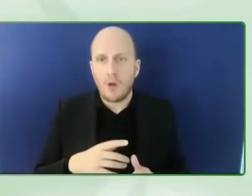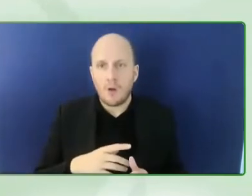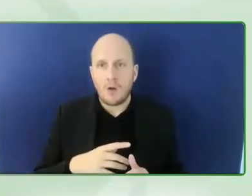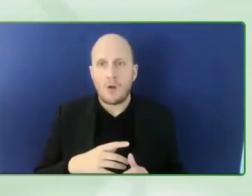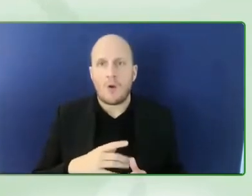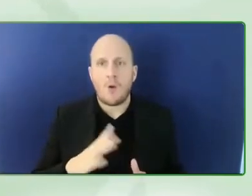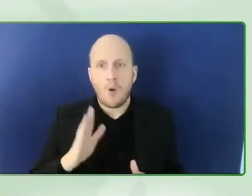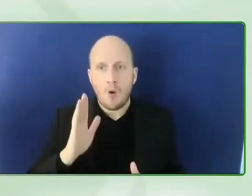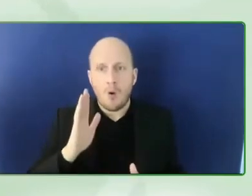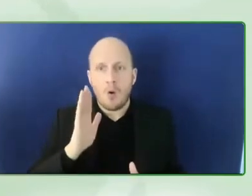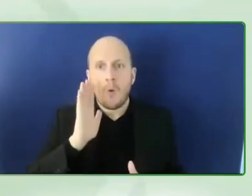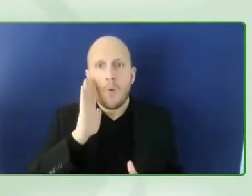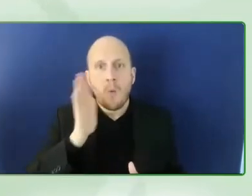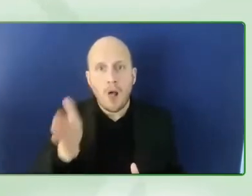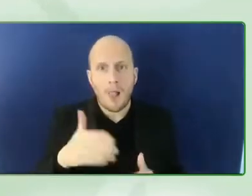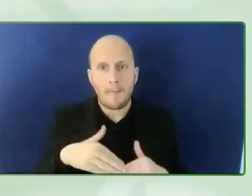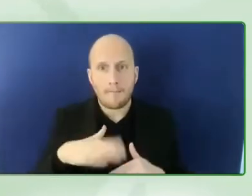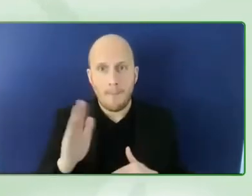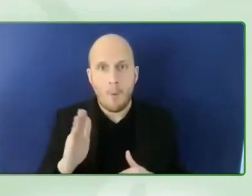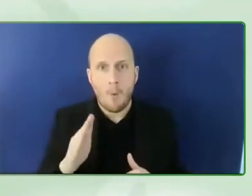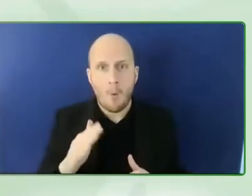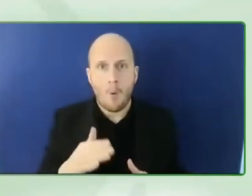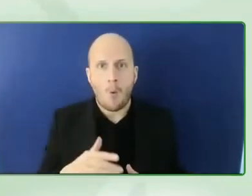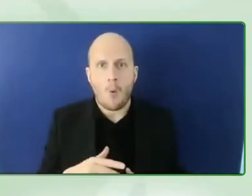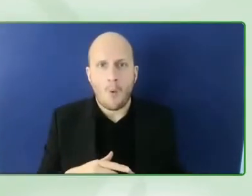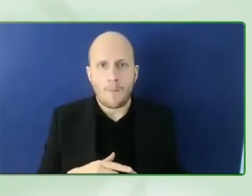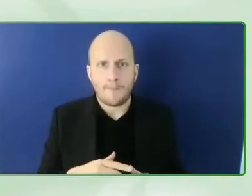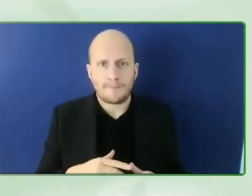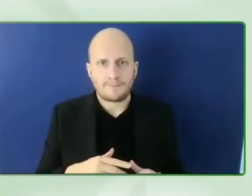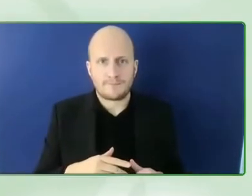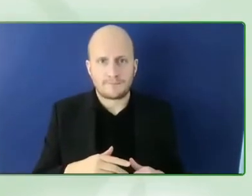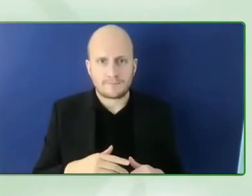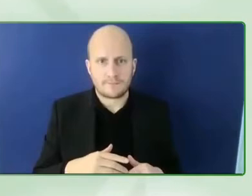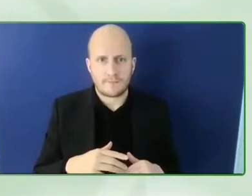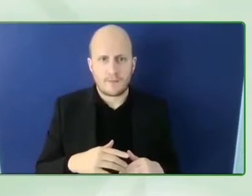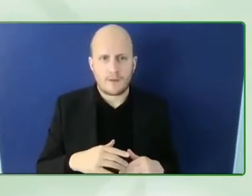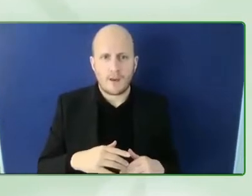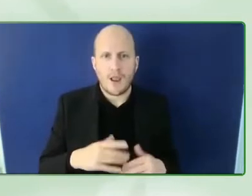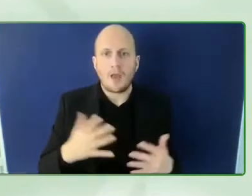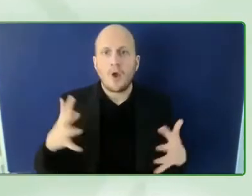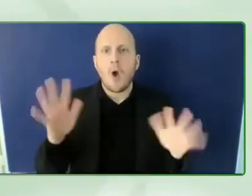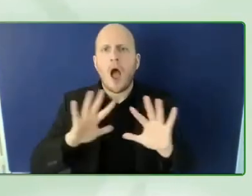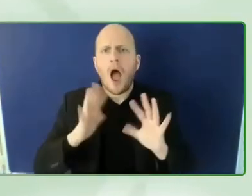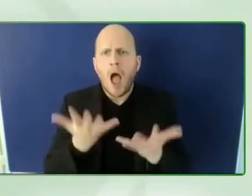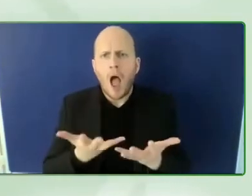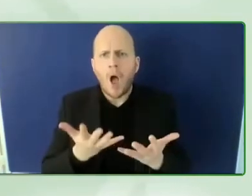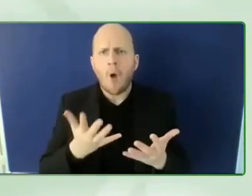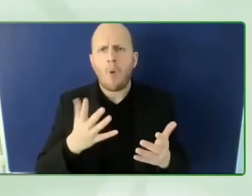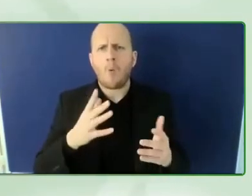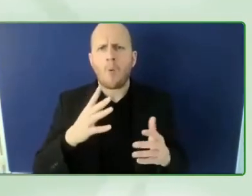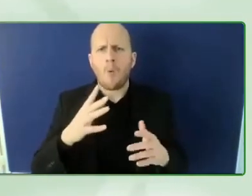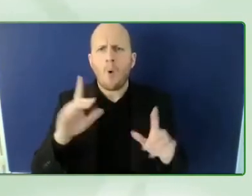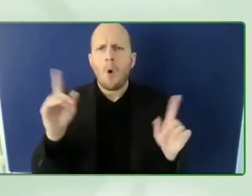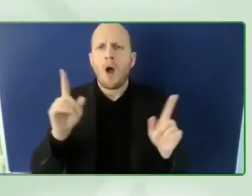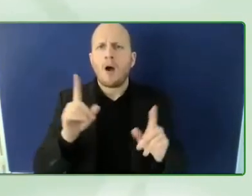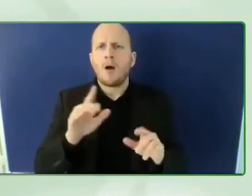bugs that are integrated in our nowadays design be it buildings technology so i drew a lot of bugs